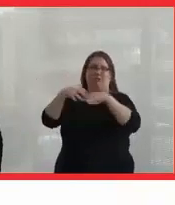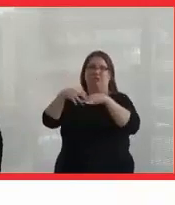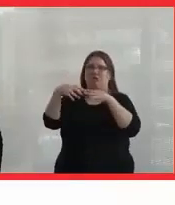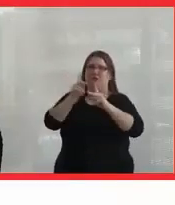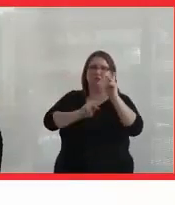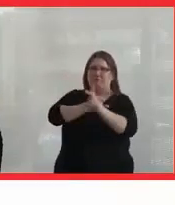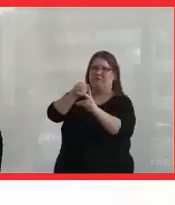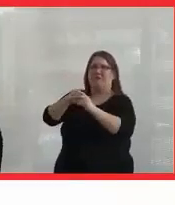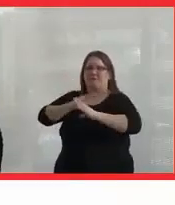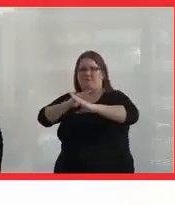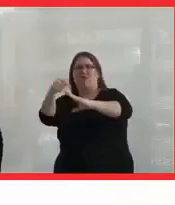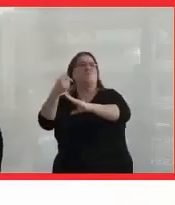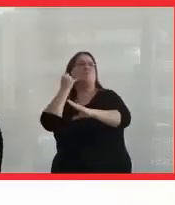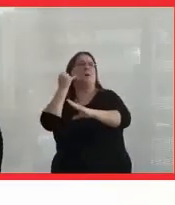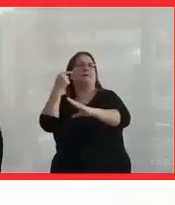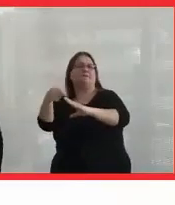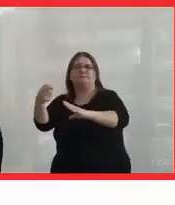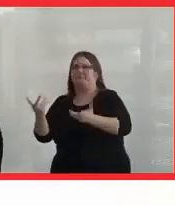people?